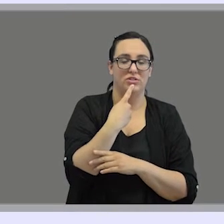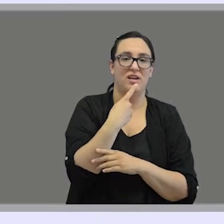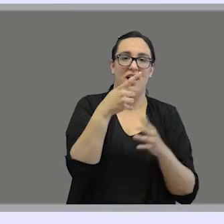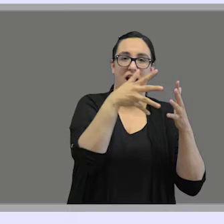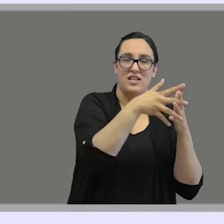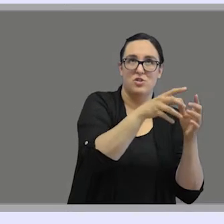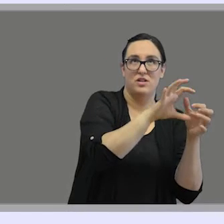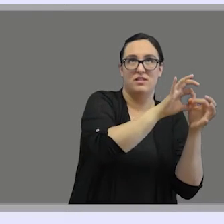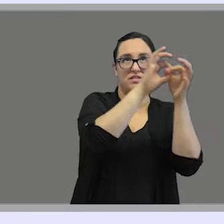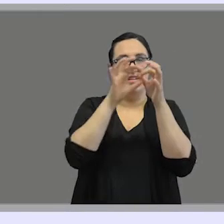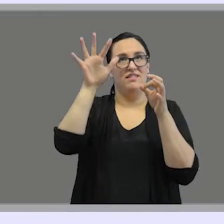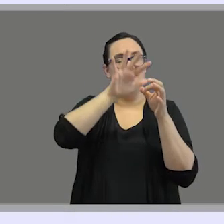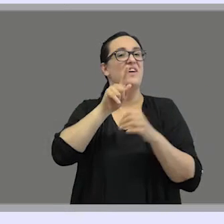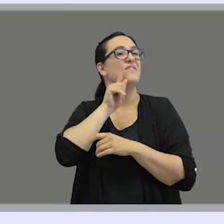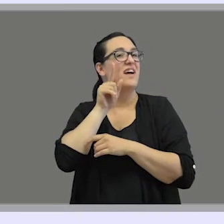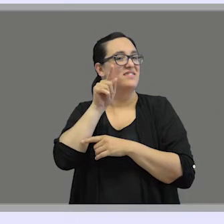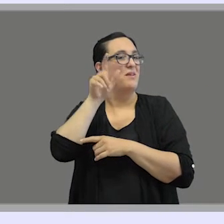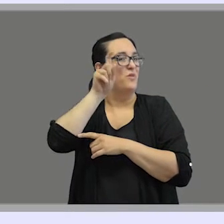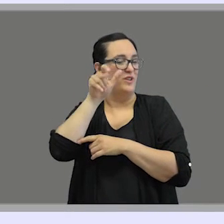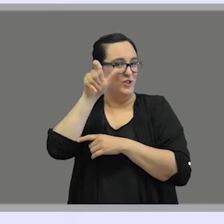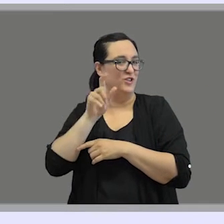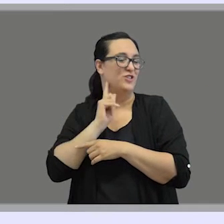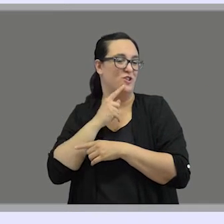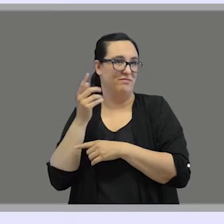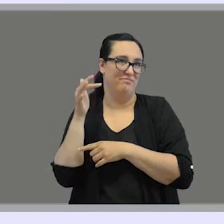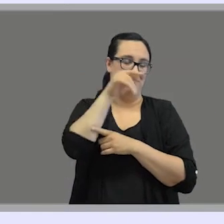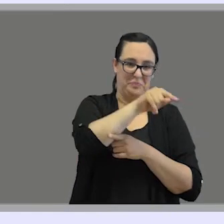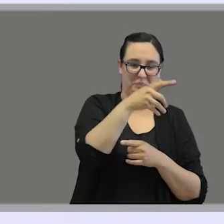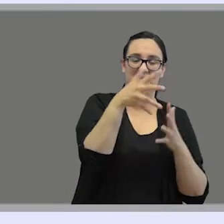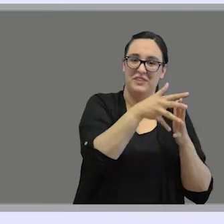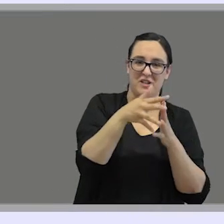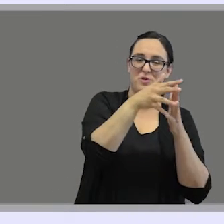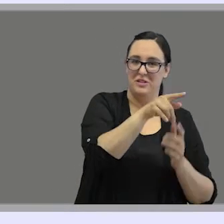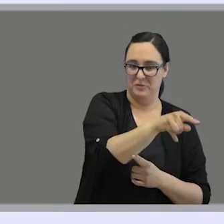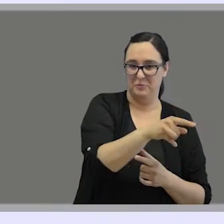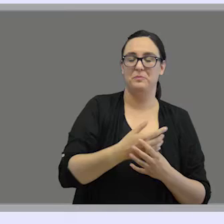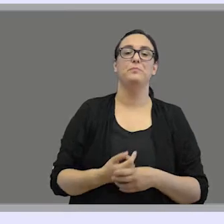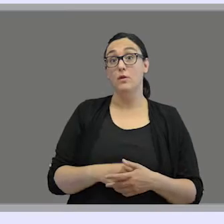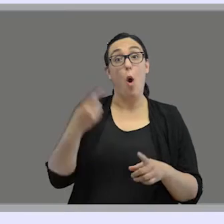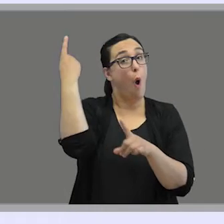is related to the French teachers for the deaf. Another important fact